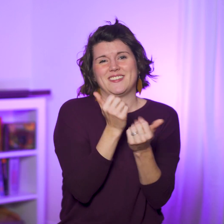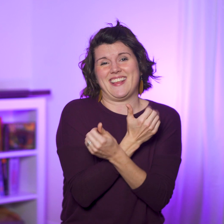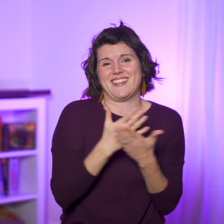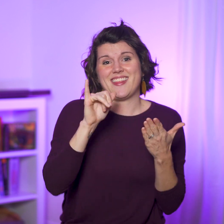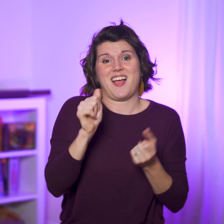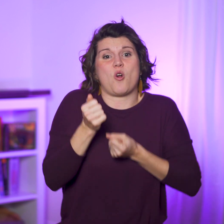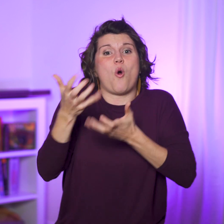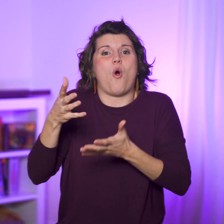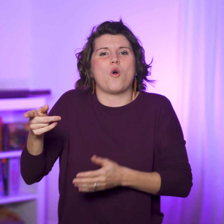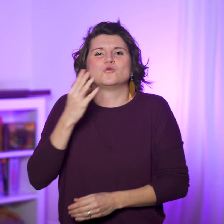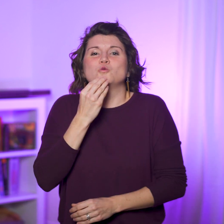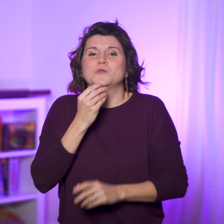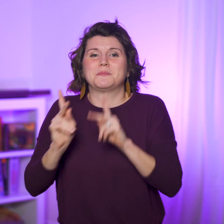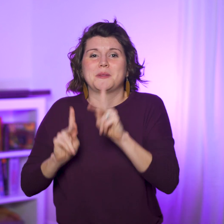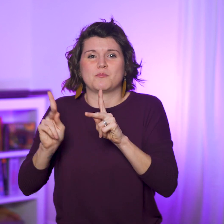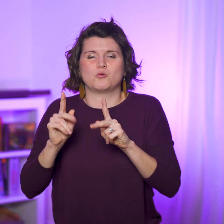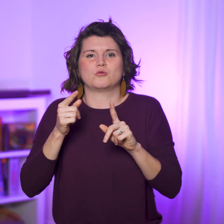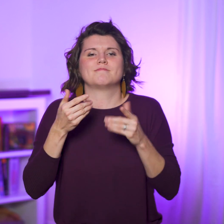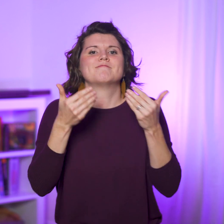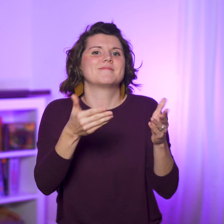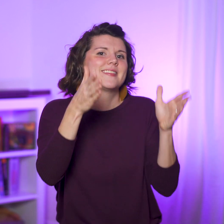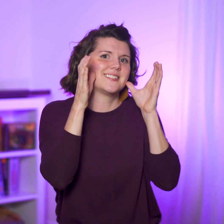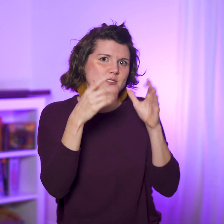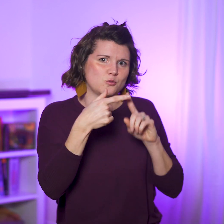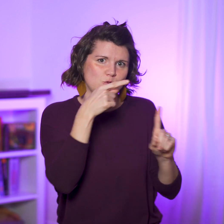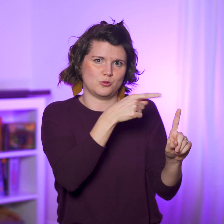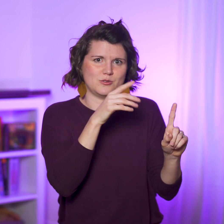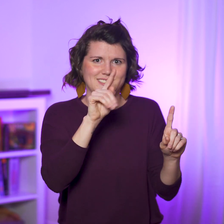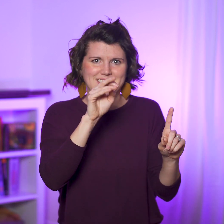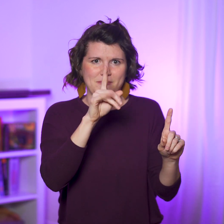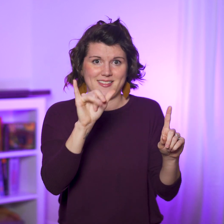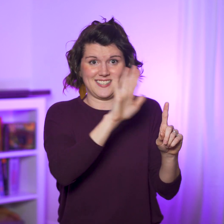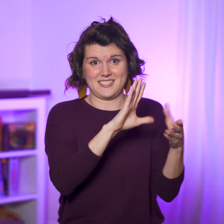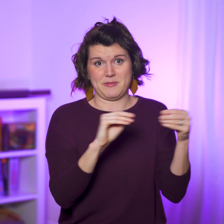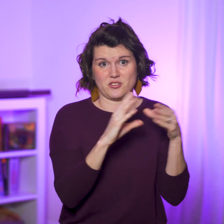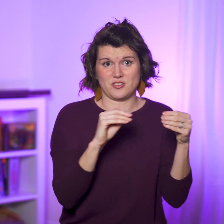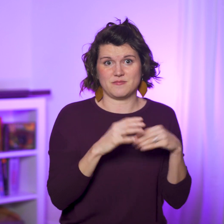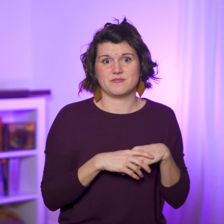anything they might use to discredit Timothy’s message.